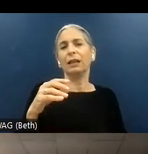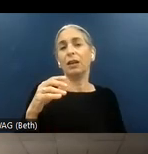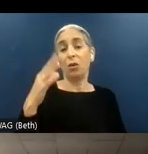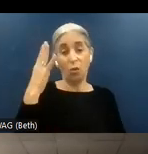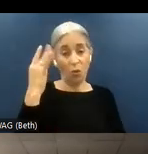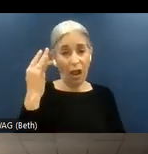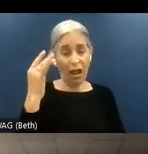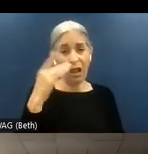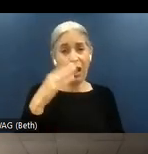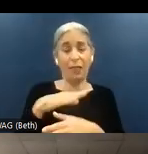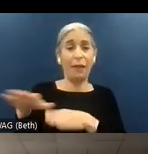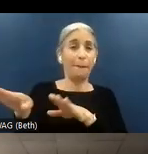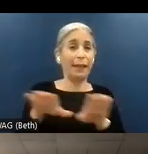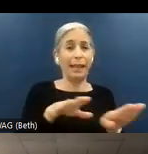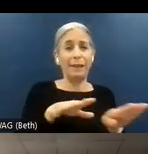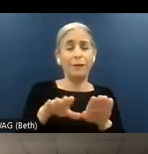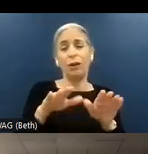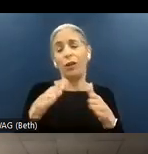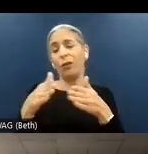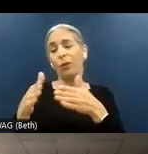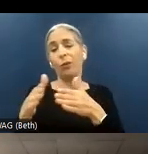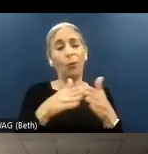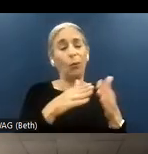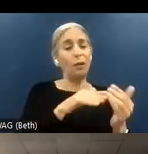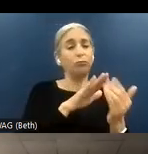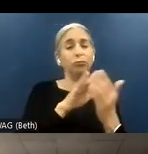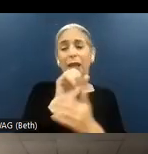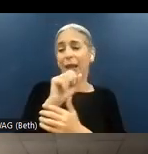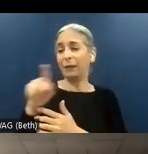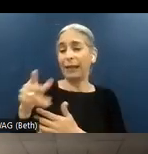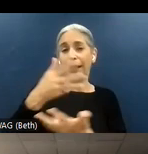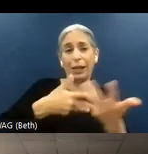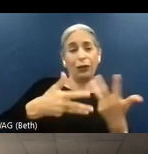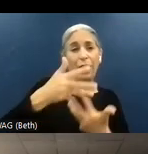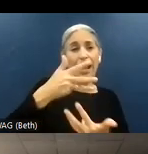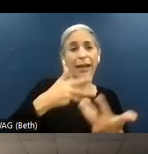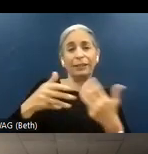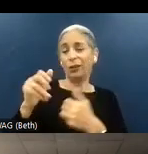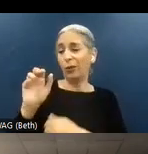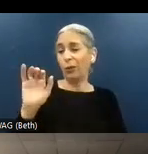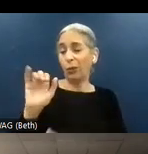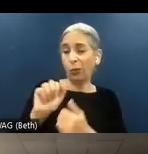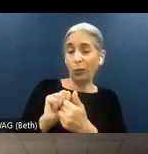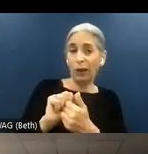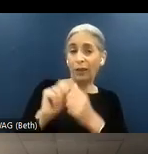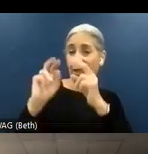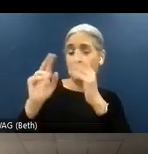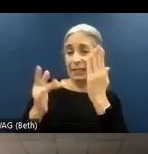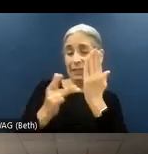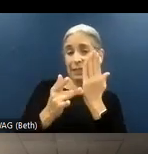behavior and the way these applications interact with the assistive technology, such as a screen